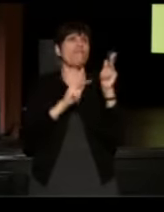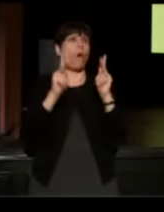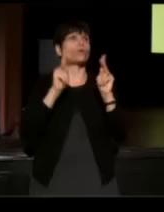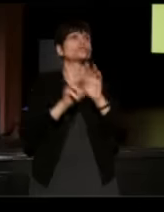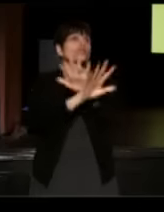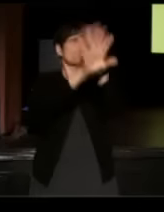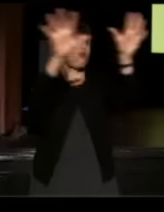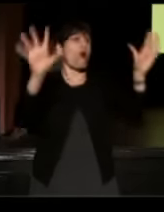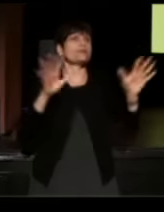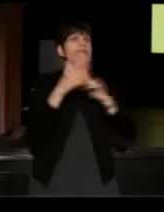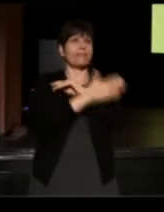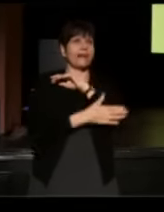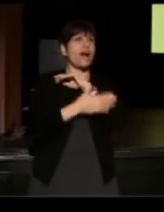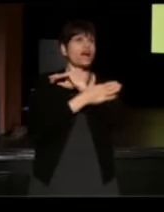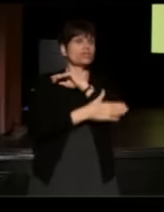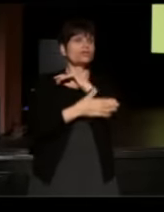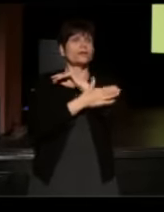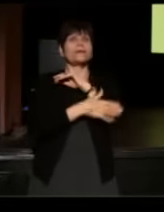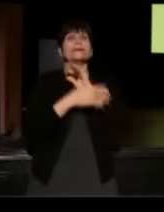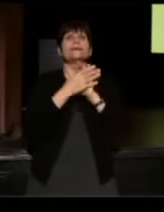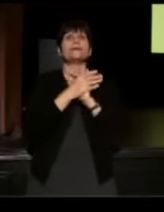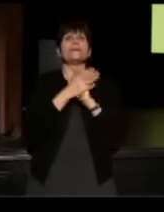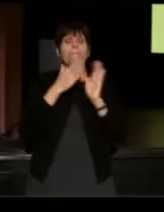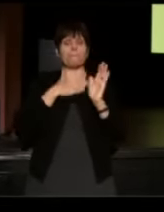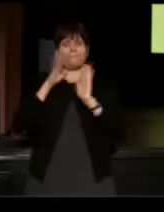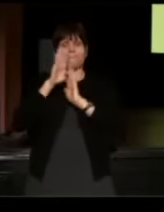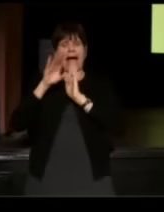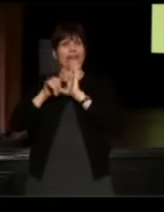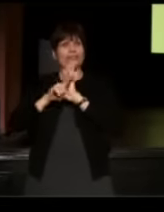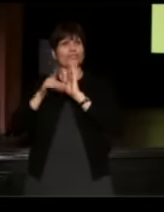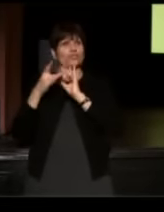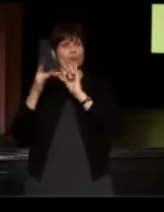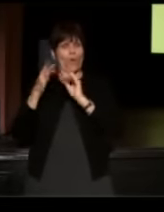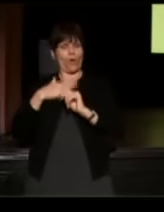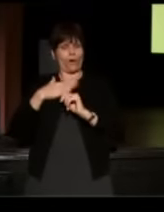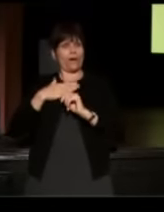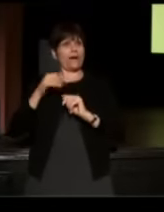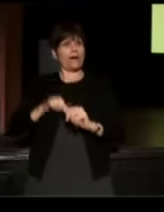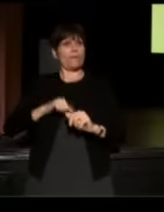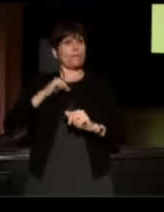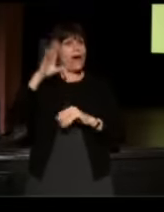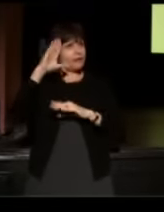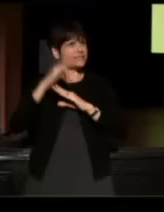A little back story: I am the proud son of a gay father,